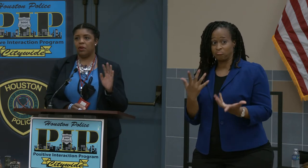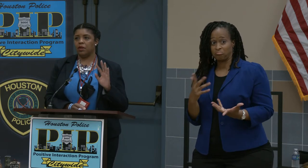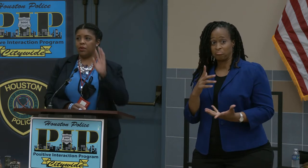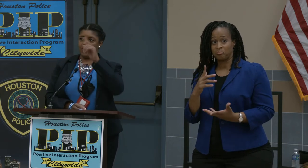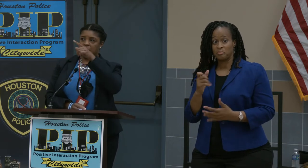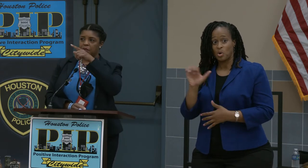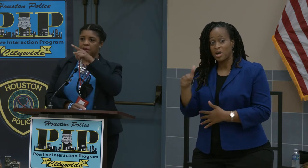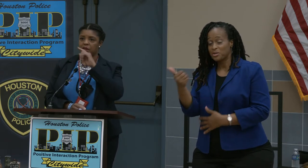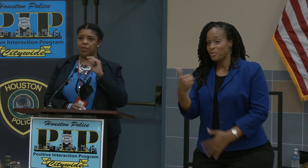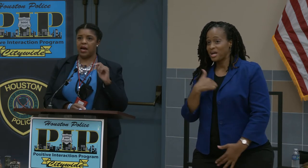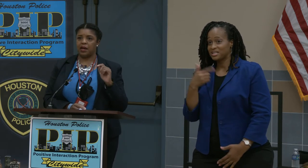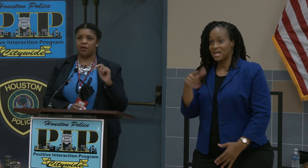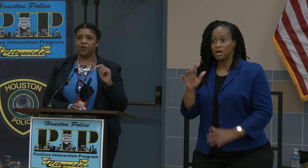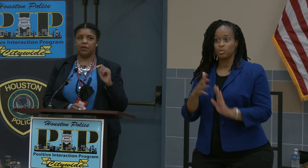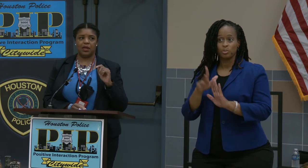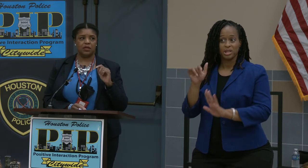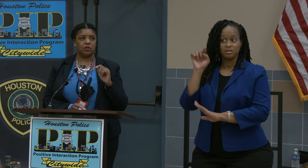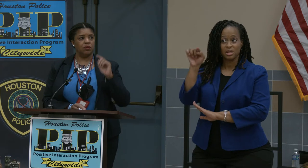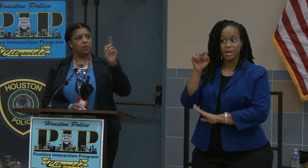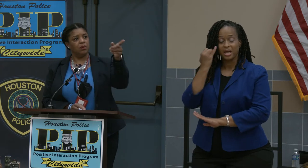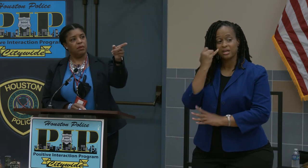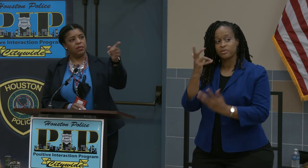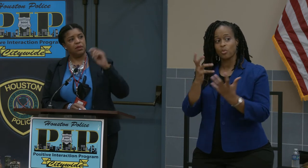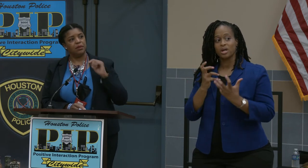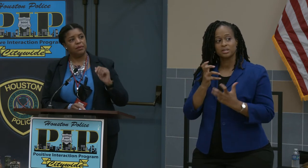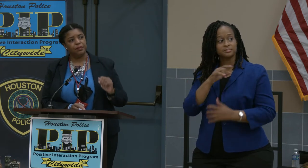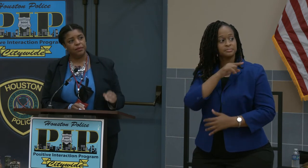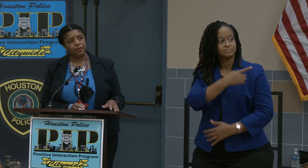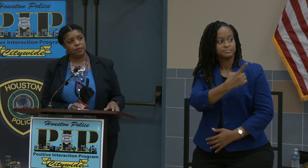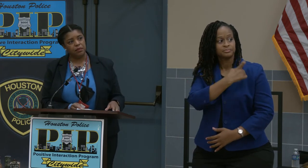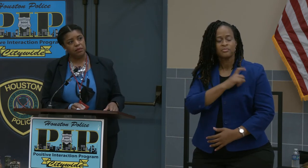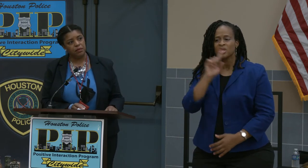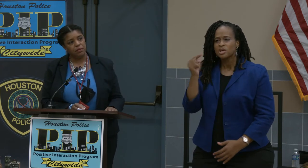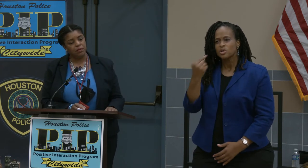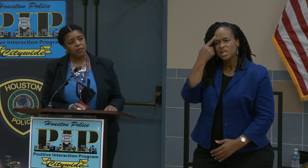otherwise I'll be in the back if you'd like to -- >> AUDIENCE MEMBER: Is this only for downtown?